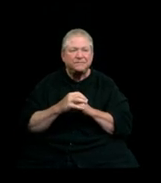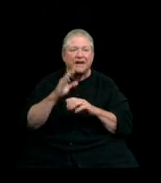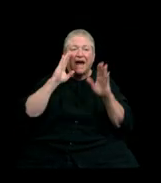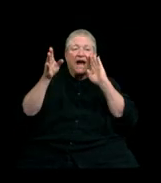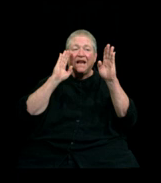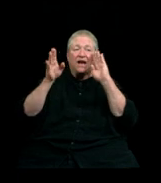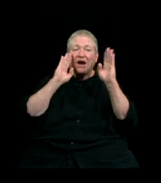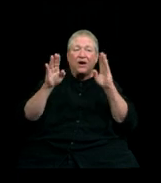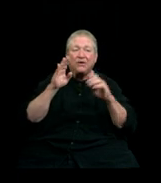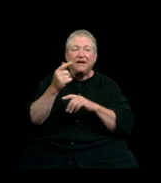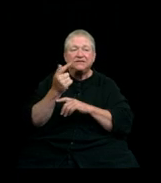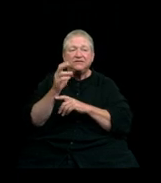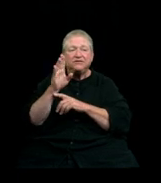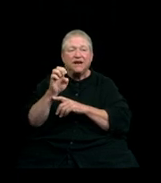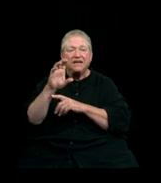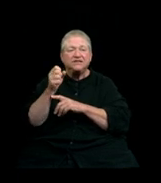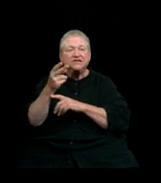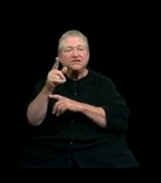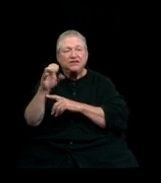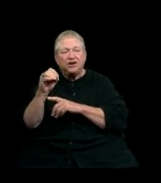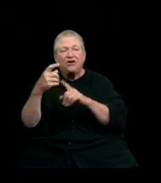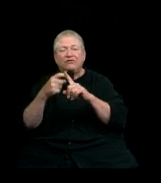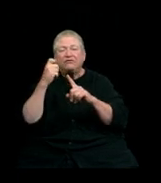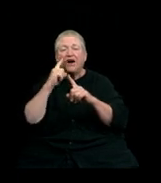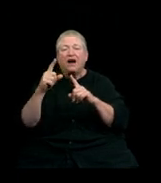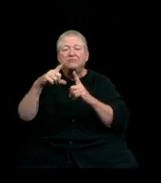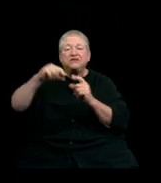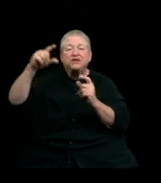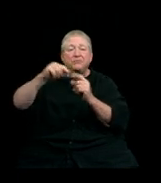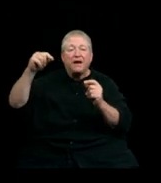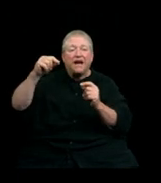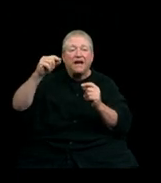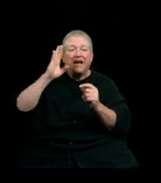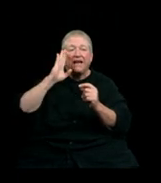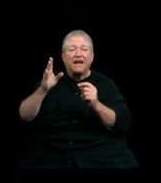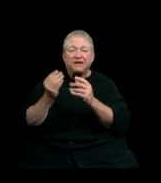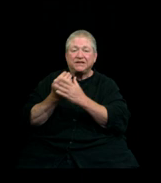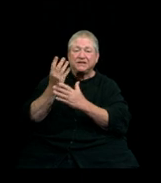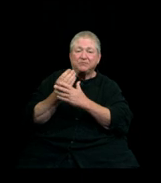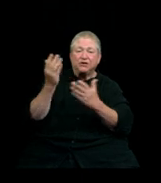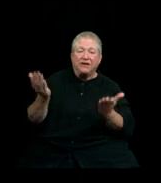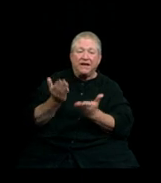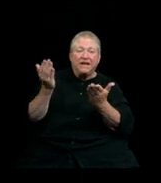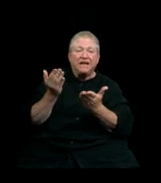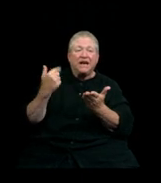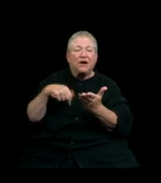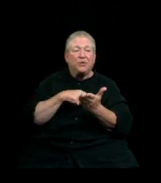Hi graduates, it's Grace Shiono from Saita, Japan. Cherry blossoms are so beautiful in the Spring! We are all in such a hard situation